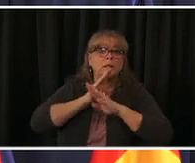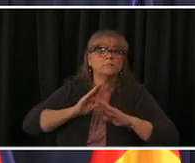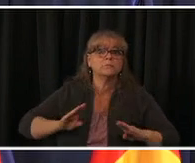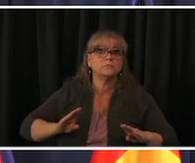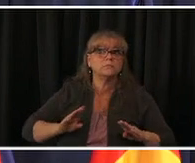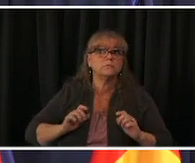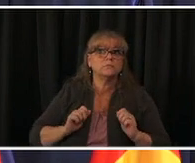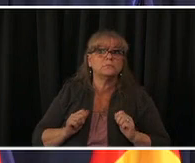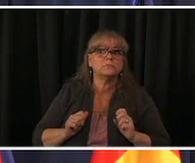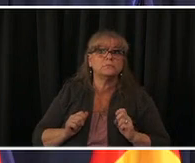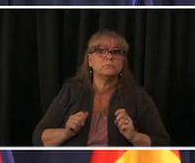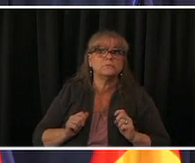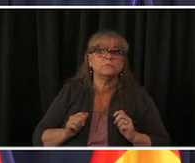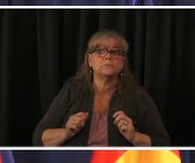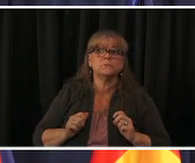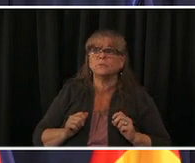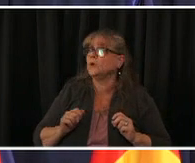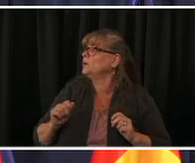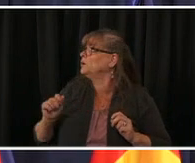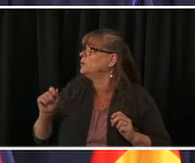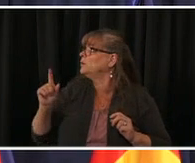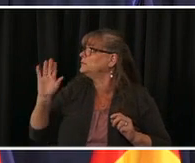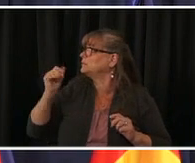who do we have john